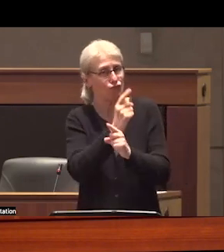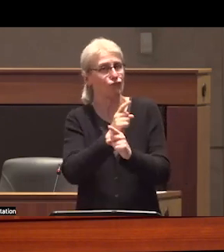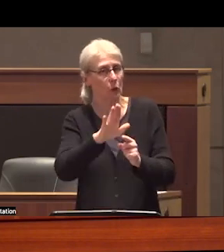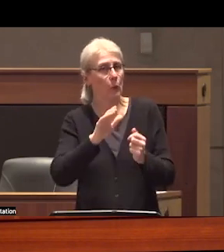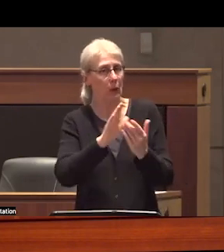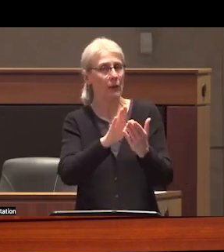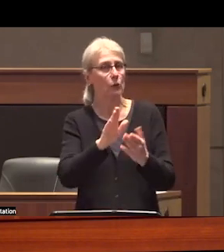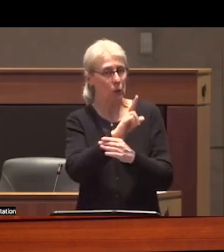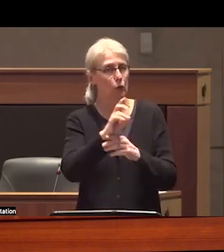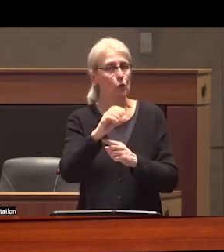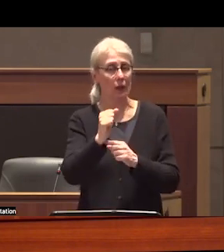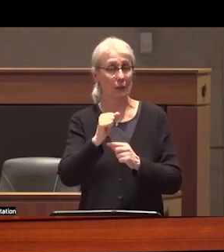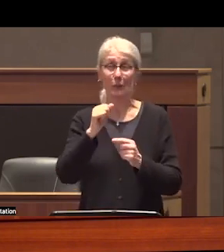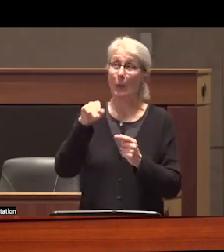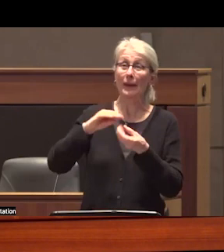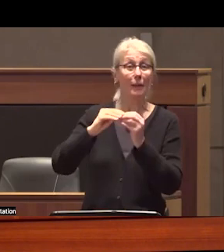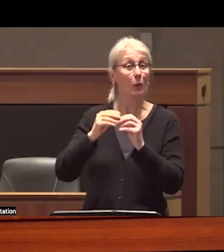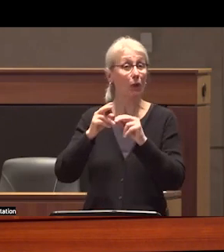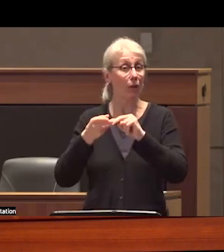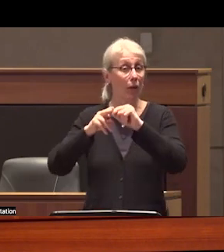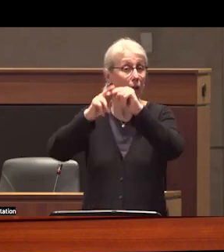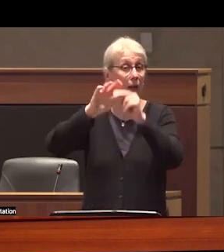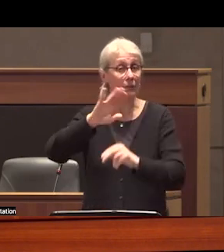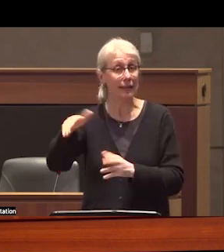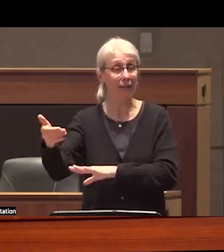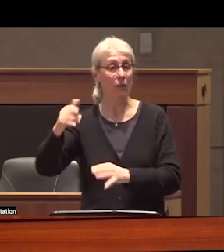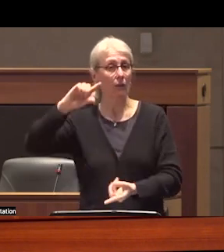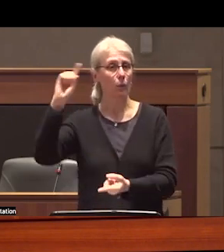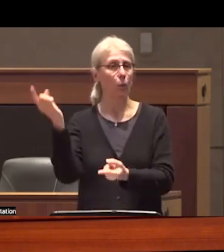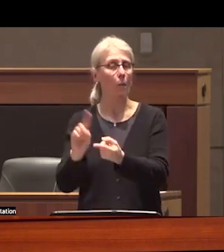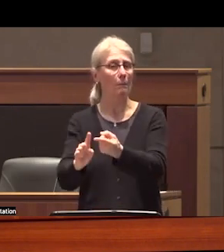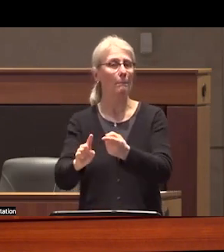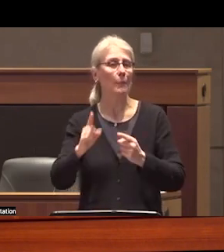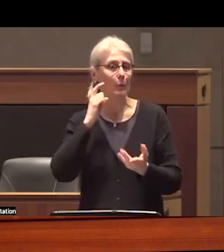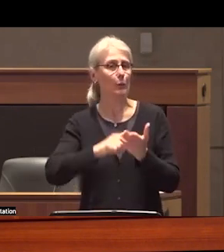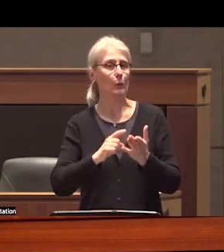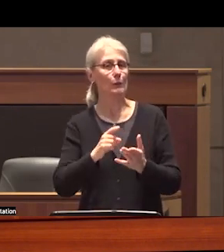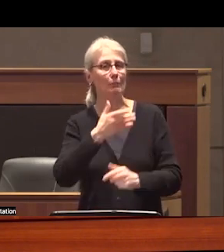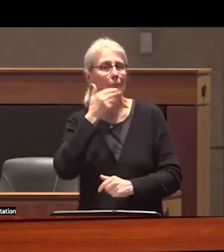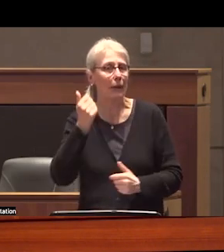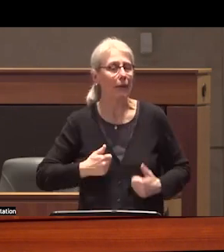not see the rates of death that we do we would have seen a vast Improvement in quality of life